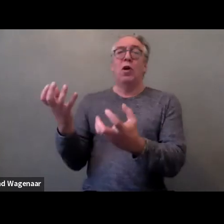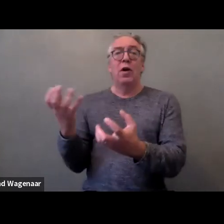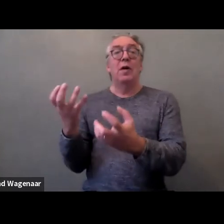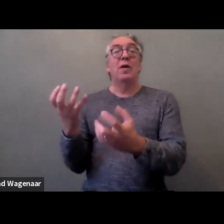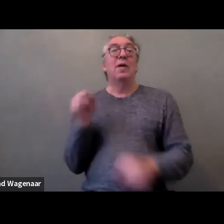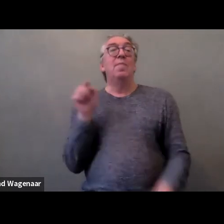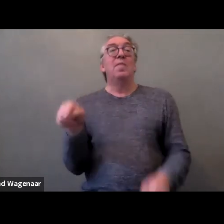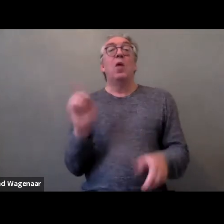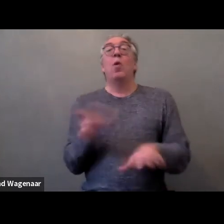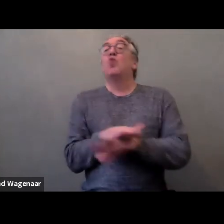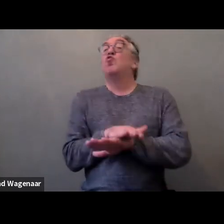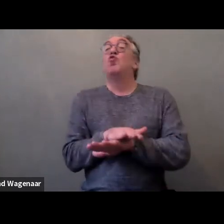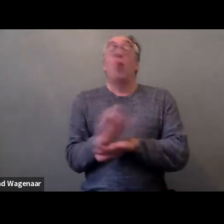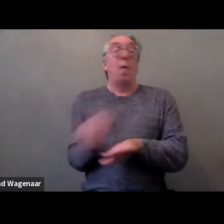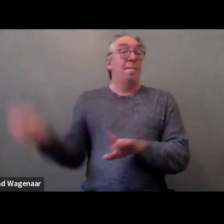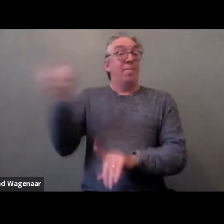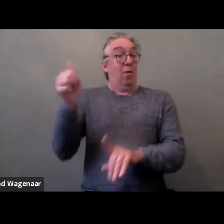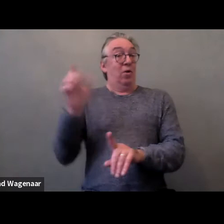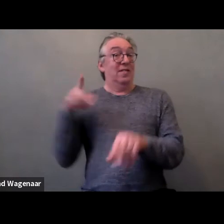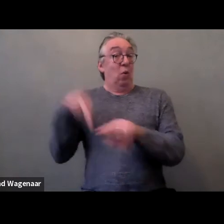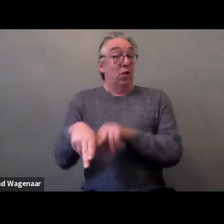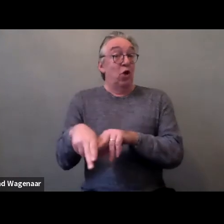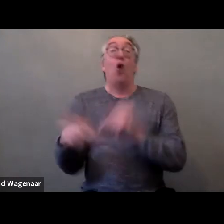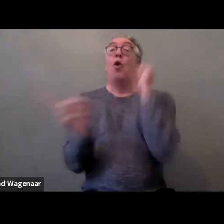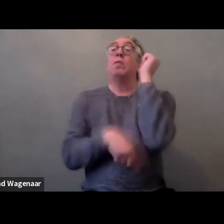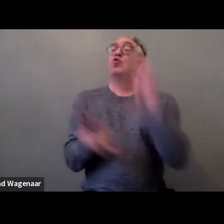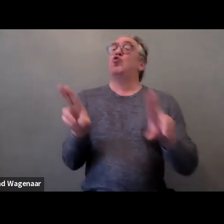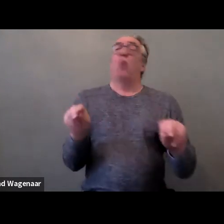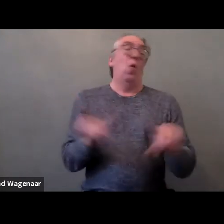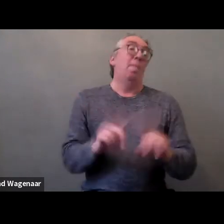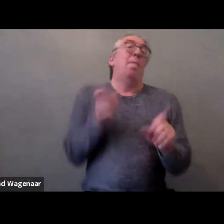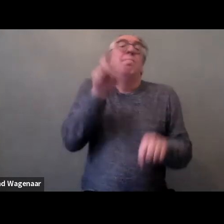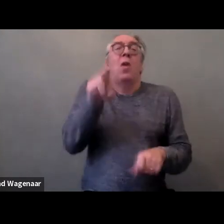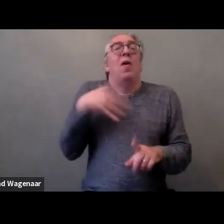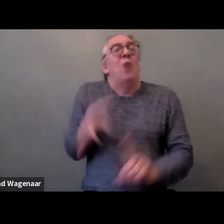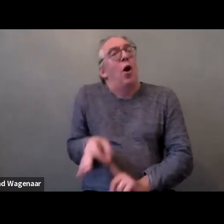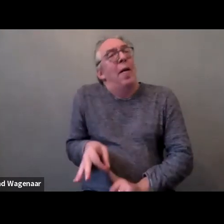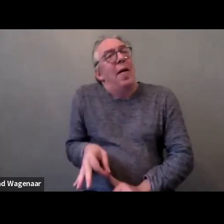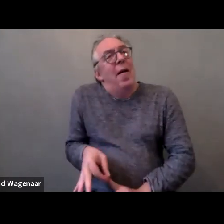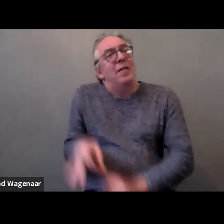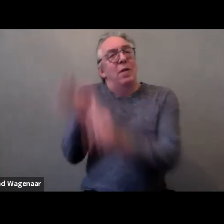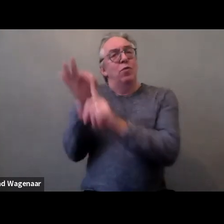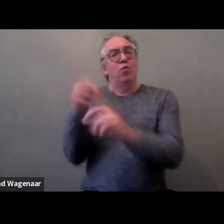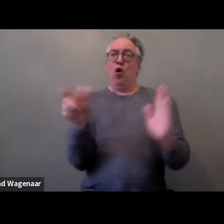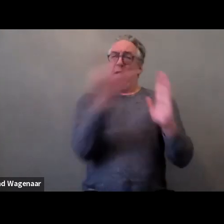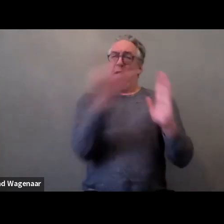to punishment provided. It's an exceptional case where there is a severe clash with a legally protected assets